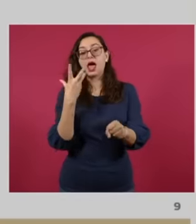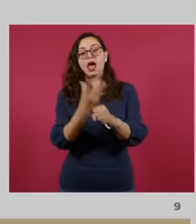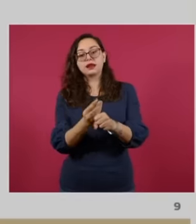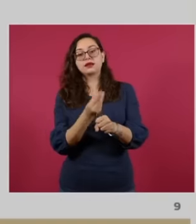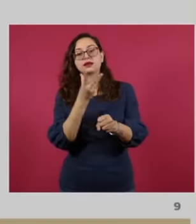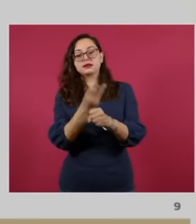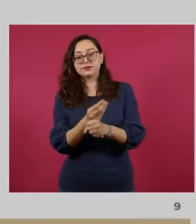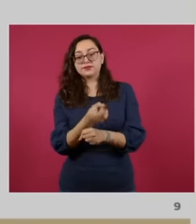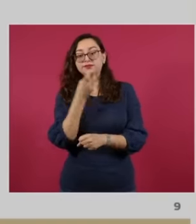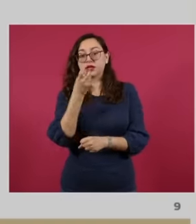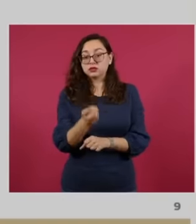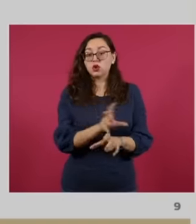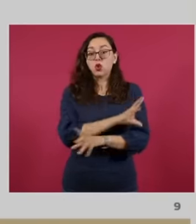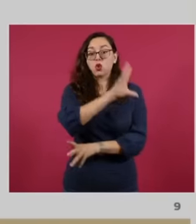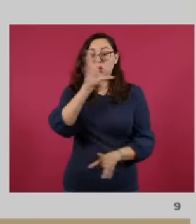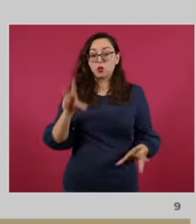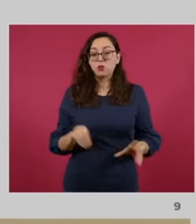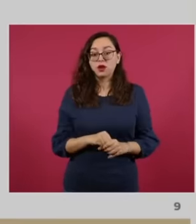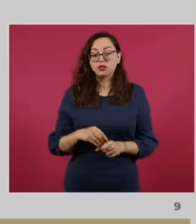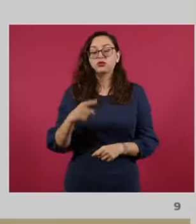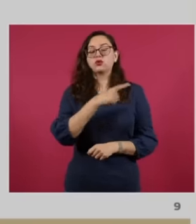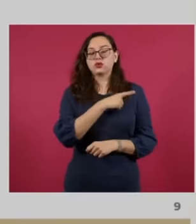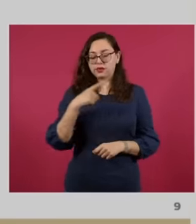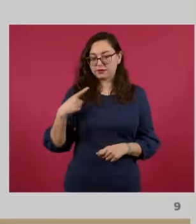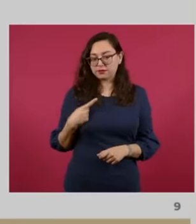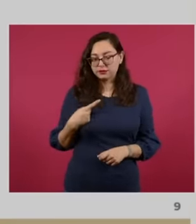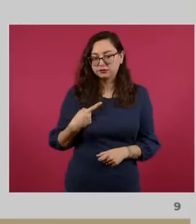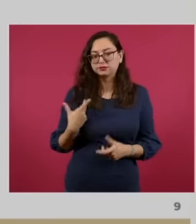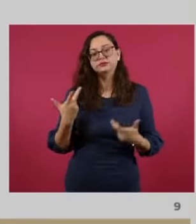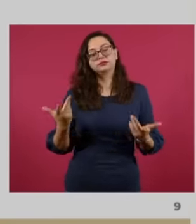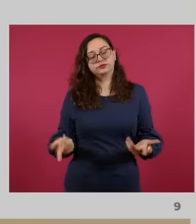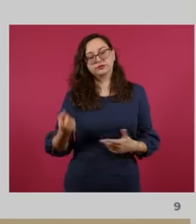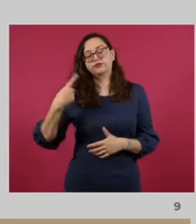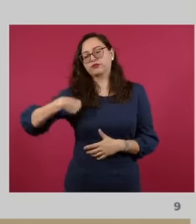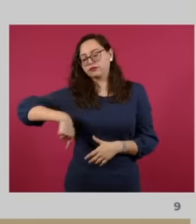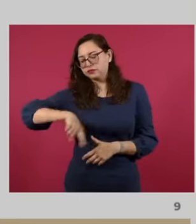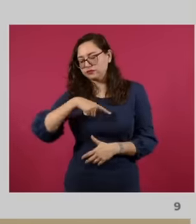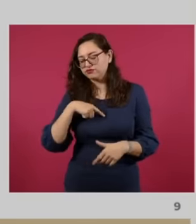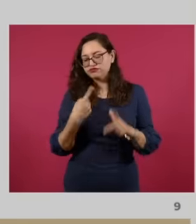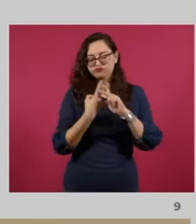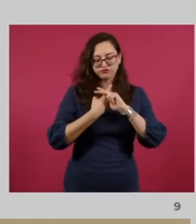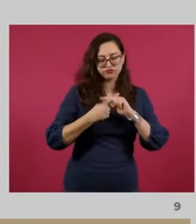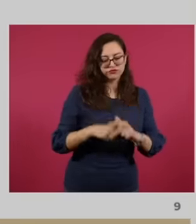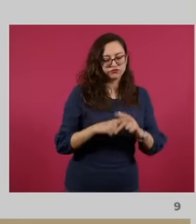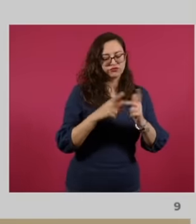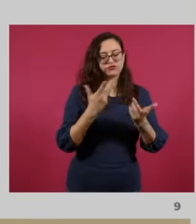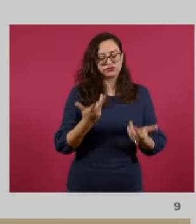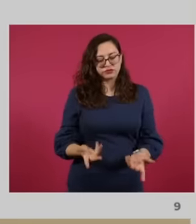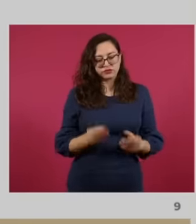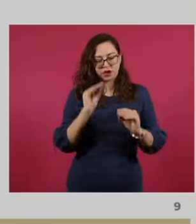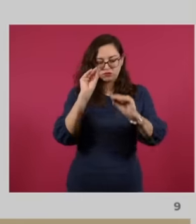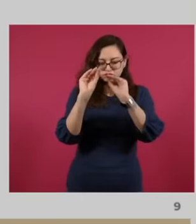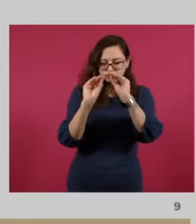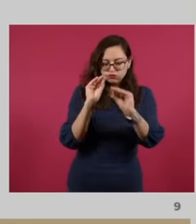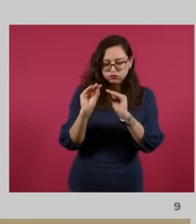integral in that remediation plan, we broke down, uh, what we have in the water, we started